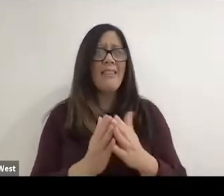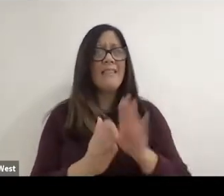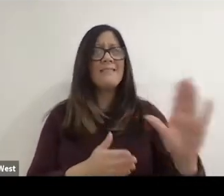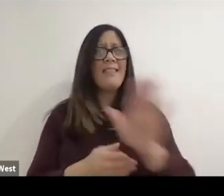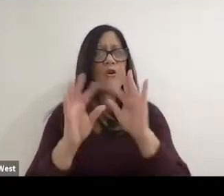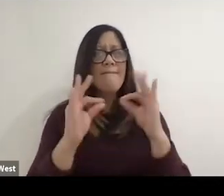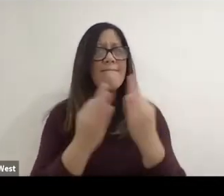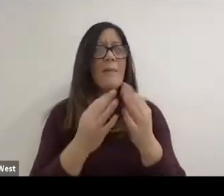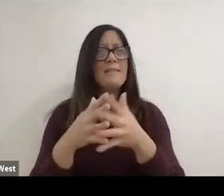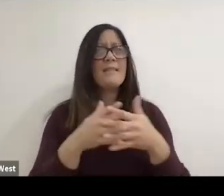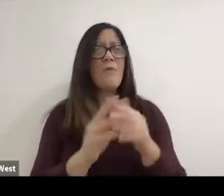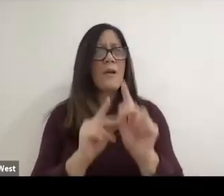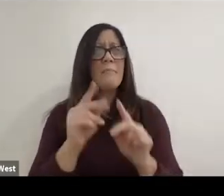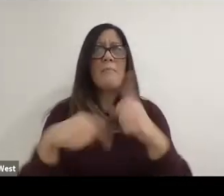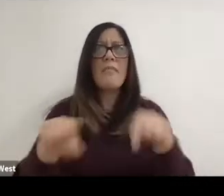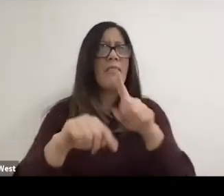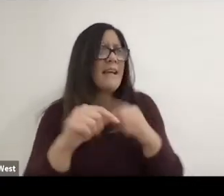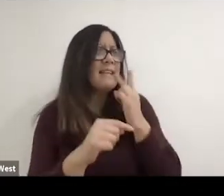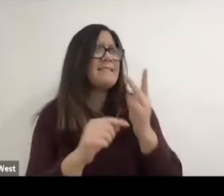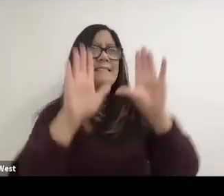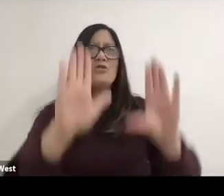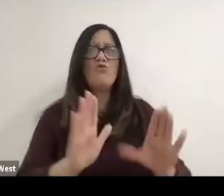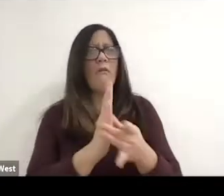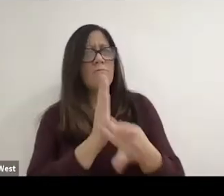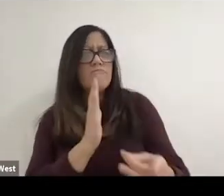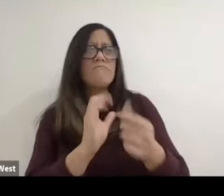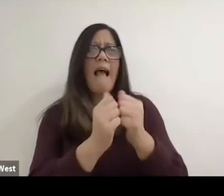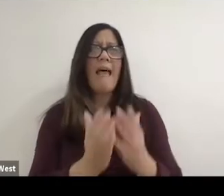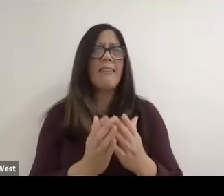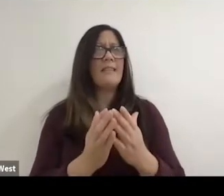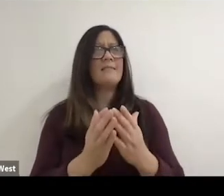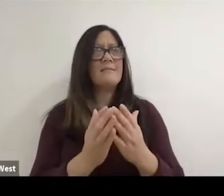their families and the American people that they can't see these great athletes in action.